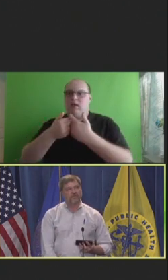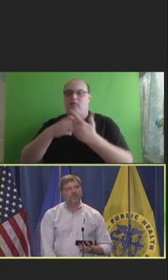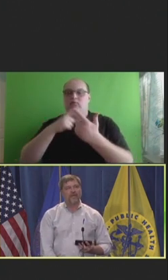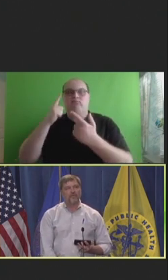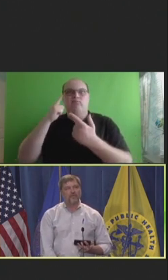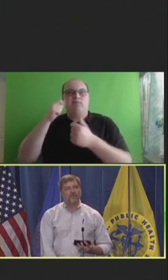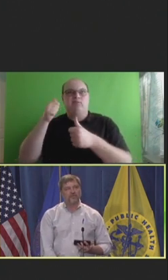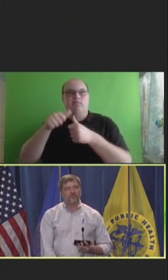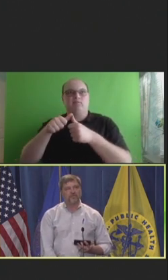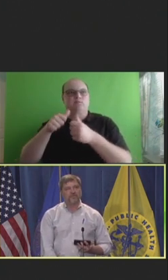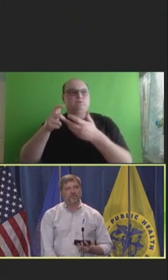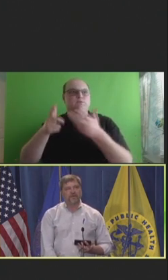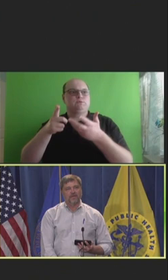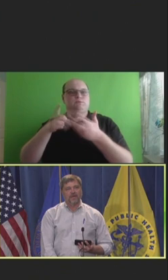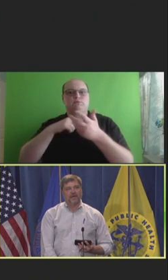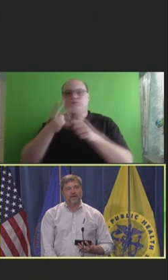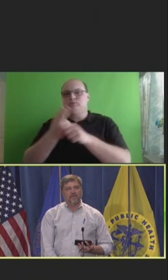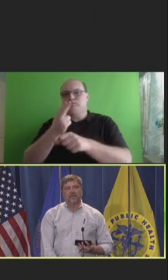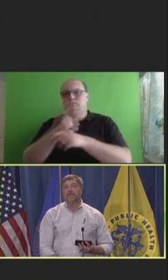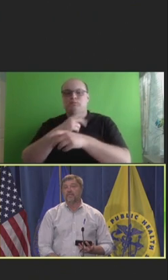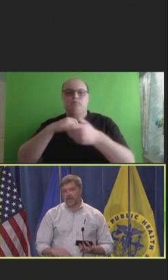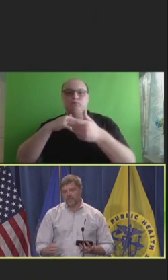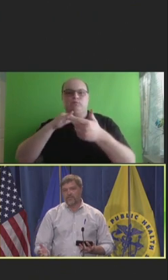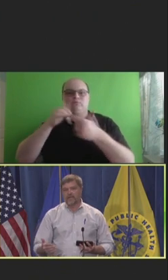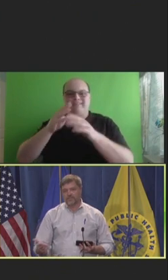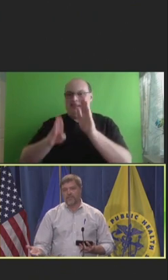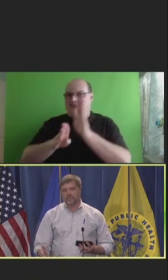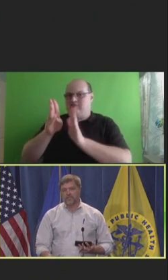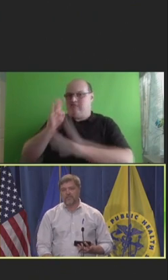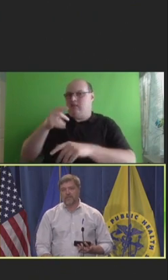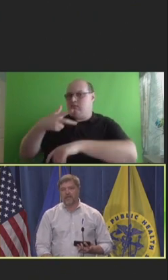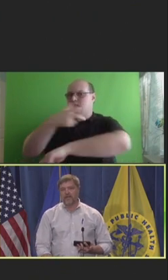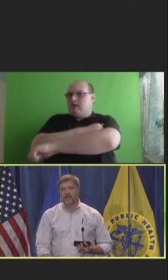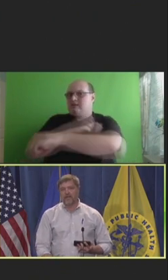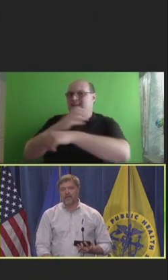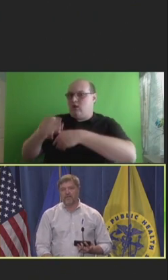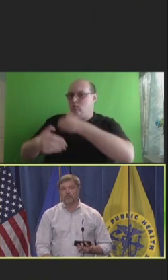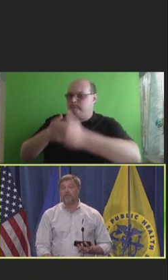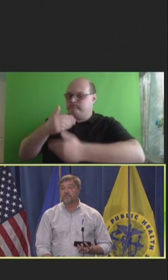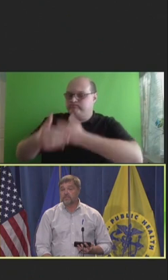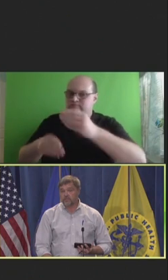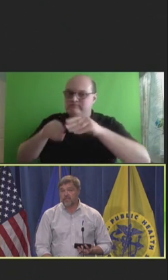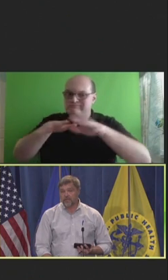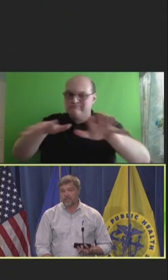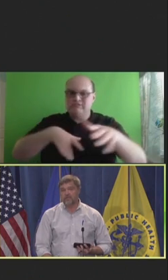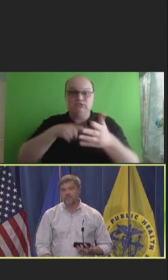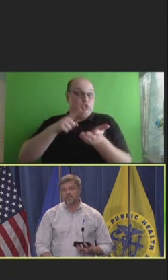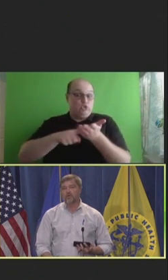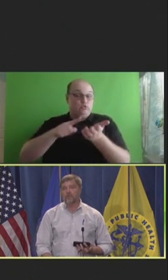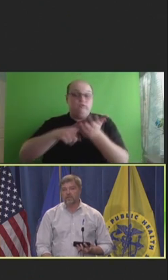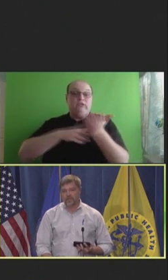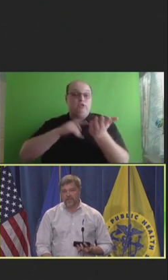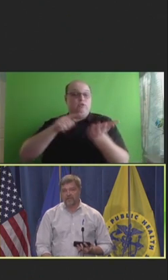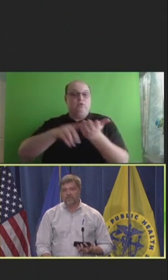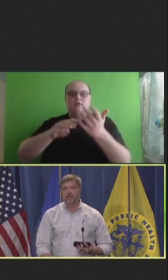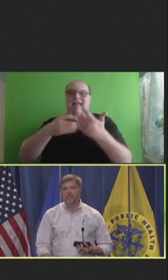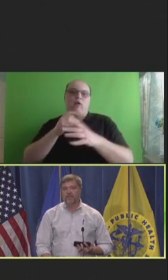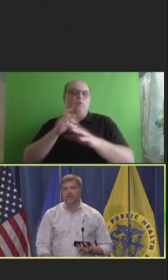language used in the development of vaccines and the research needed to go into that development